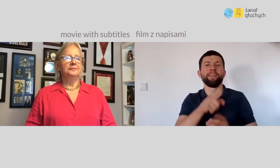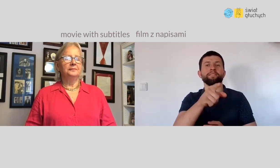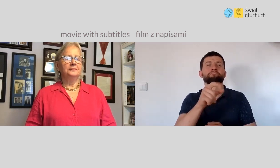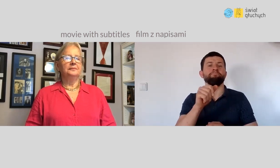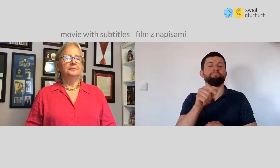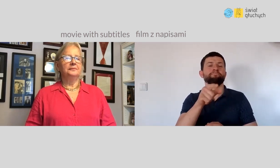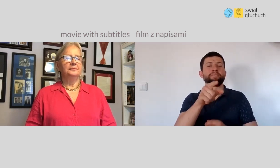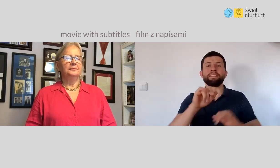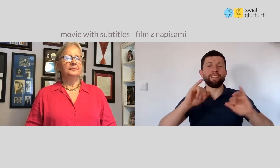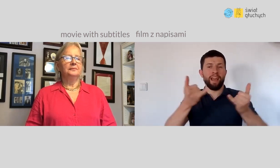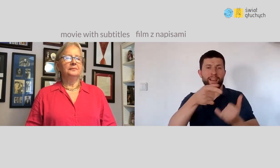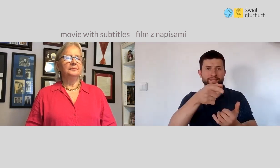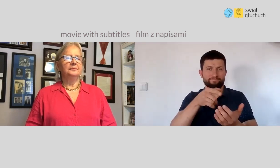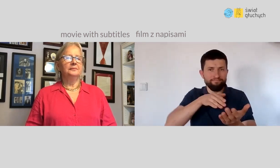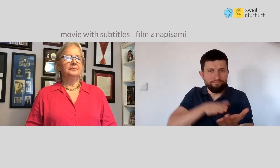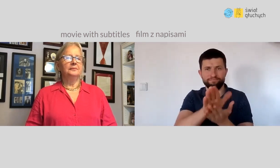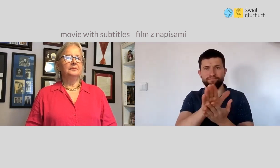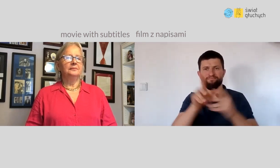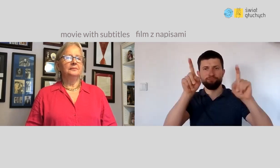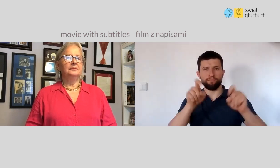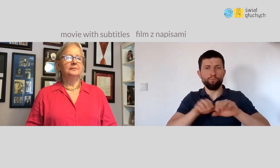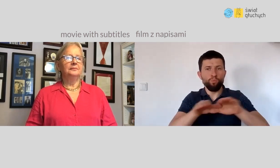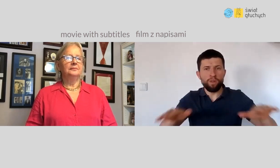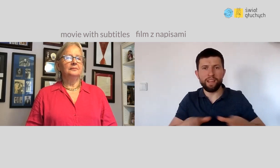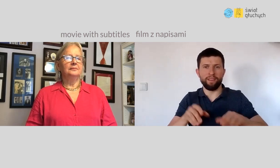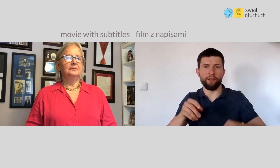How did you start adventure with swimming?